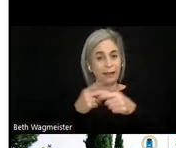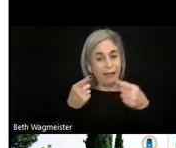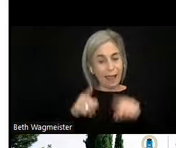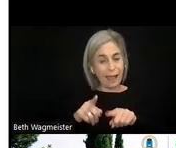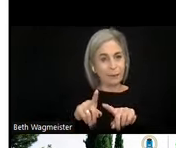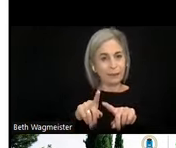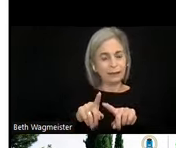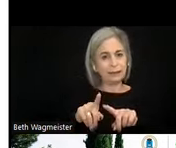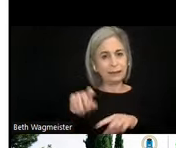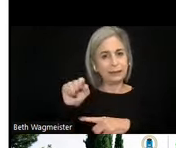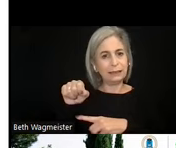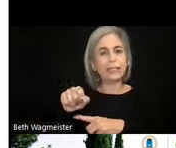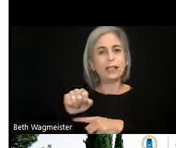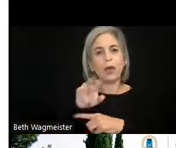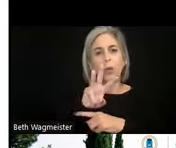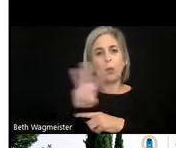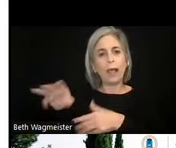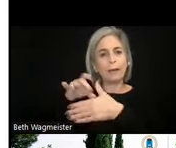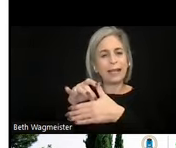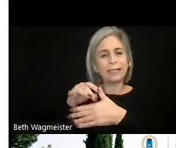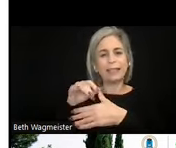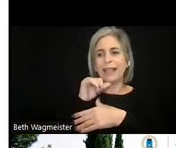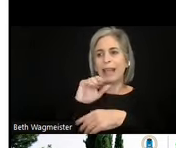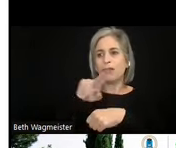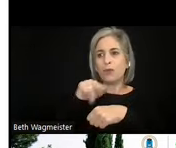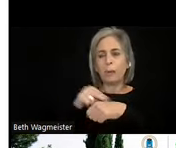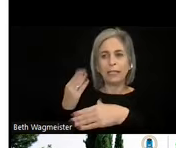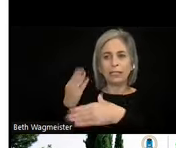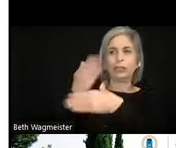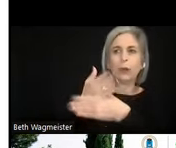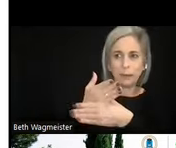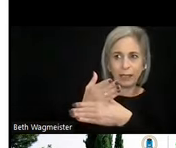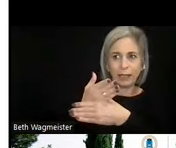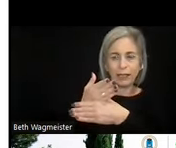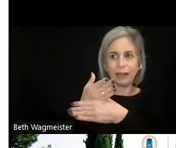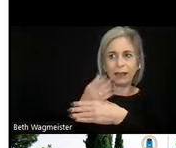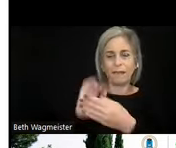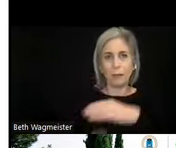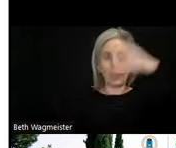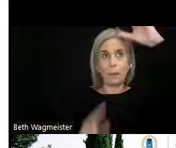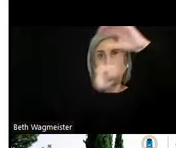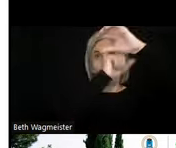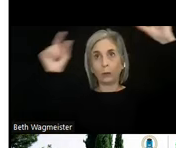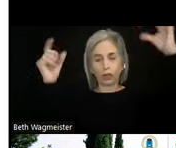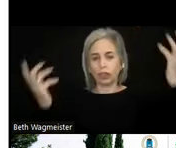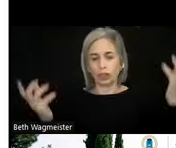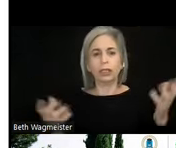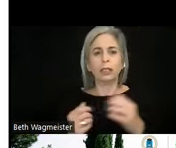web content is not normally interfering the web browsers. Normally it will follow web content.